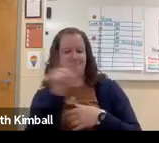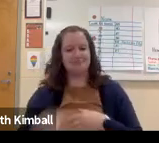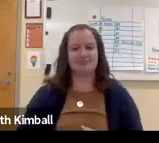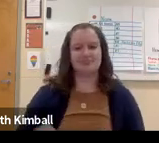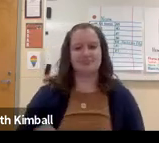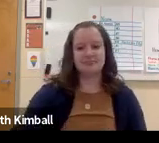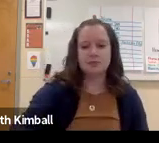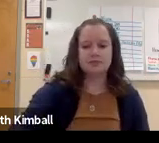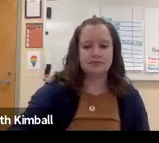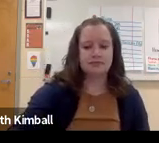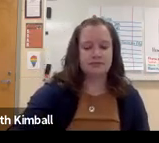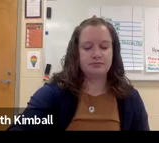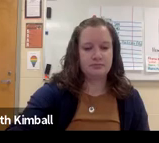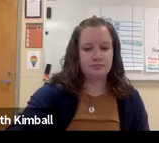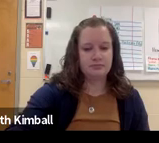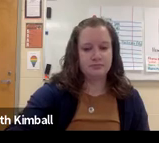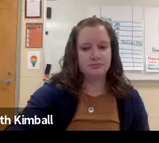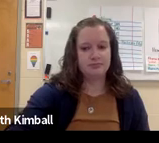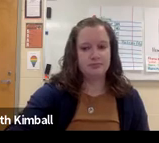be sign language in the moment or English in the moment.